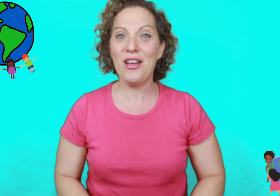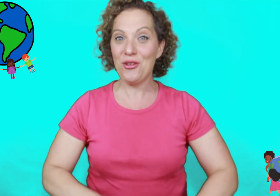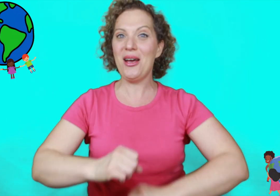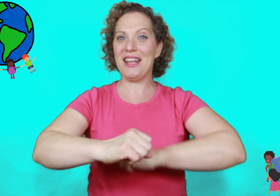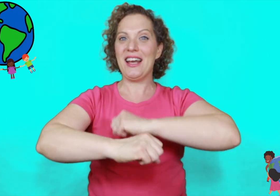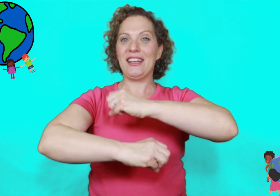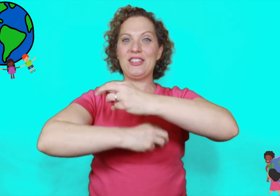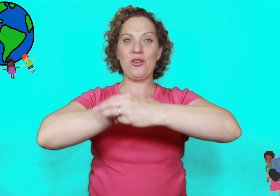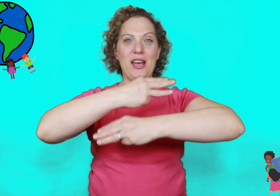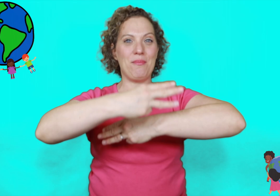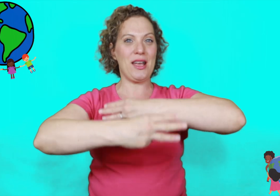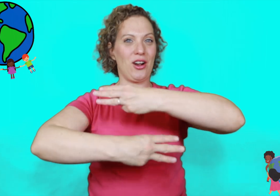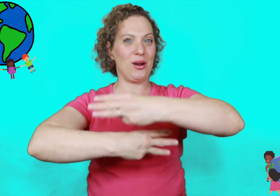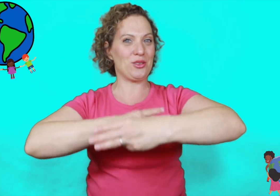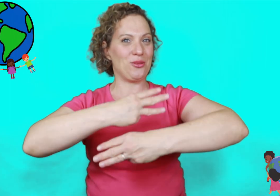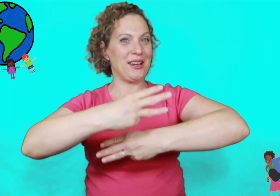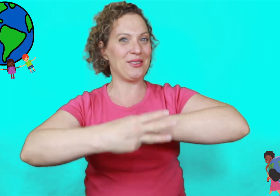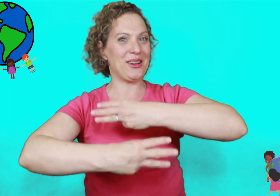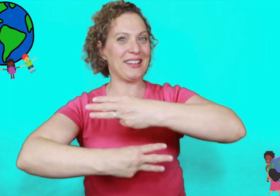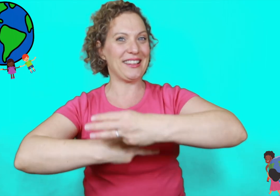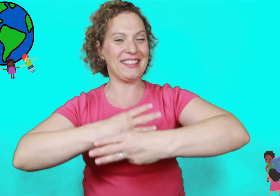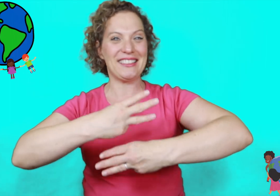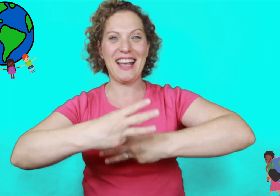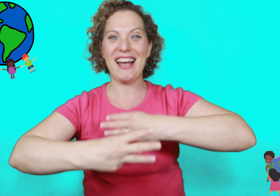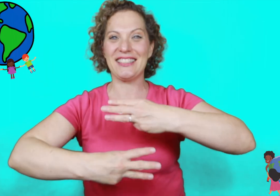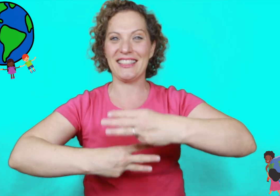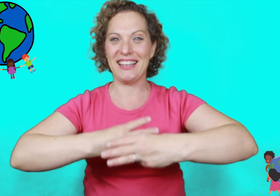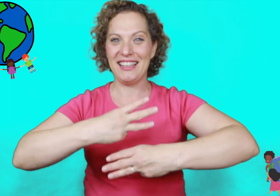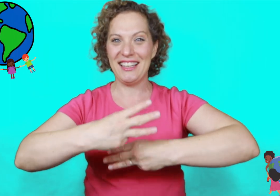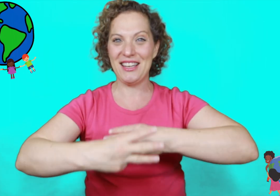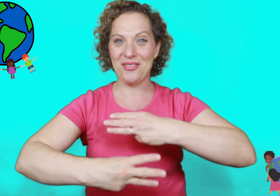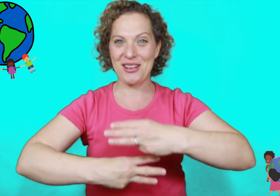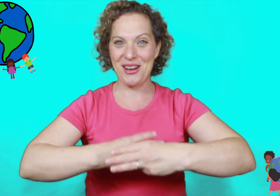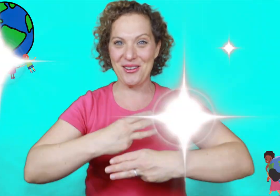if you're ready let's go ahead and make our arms go round and round like this excellent here we go